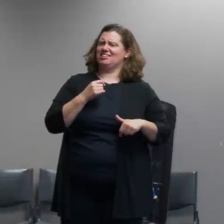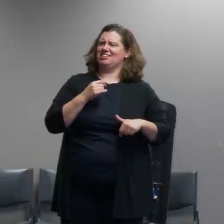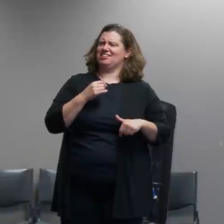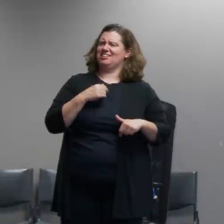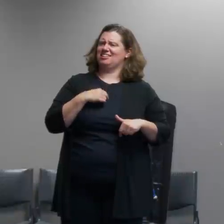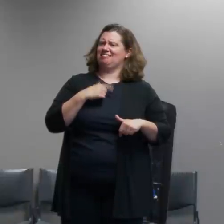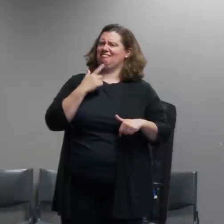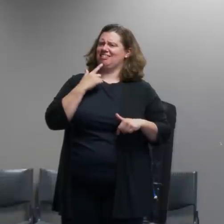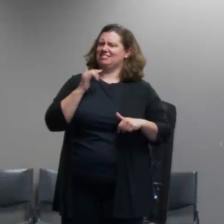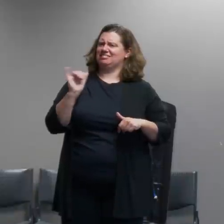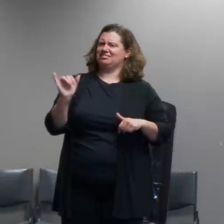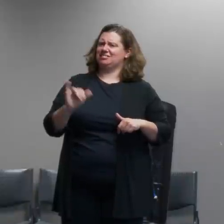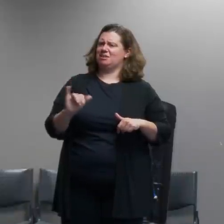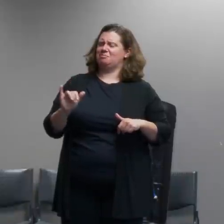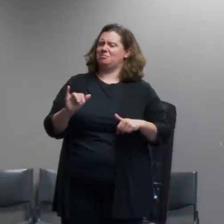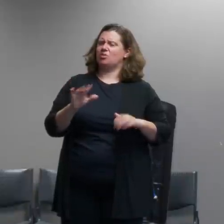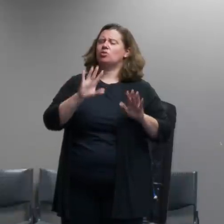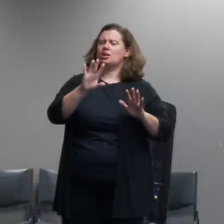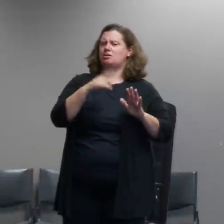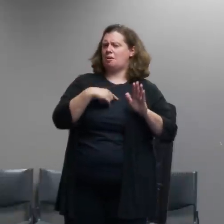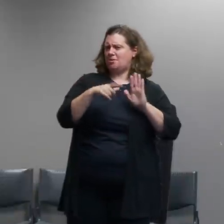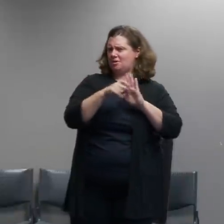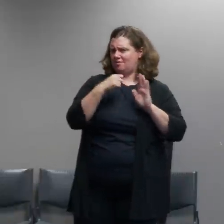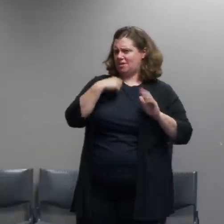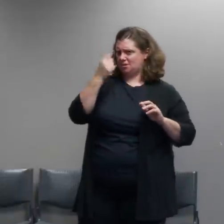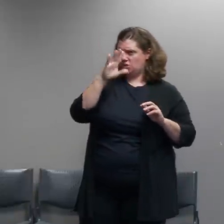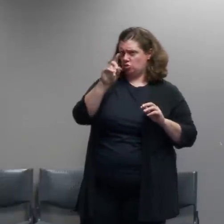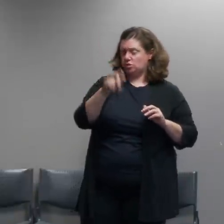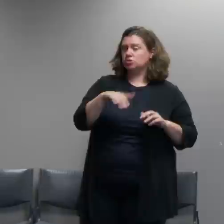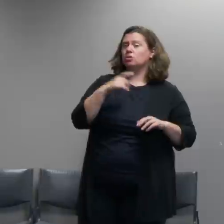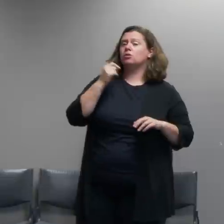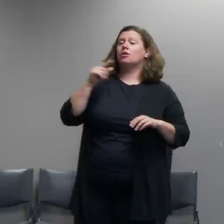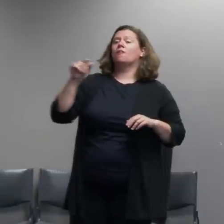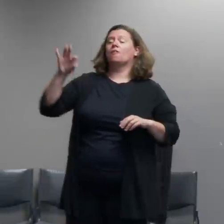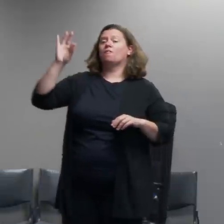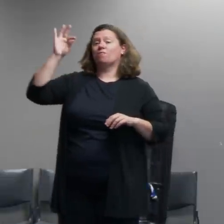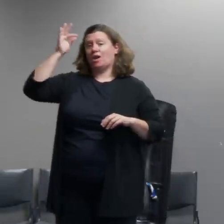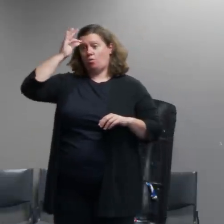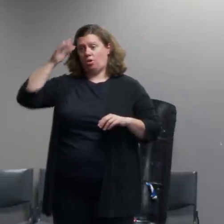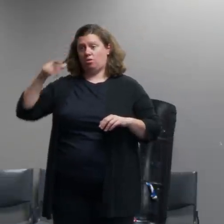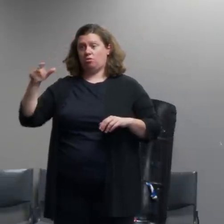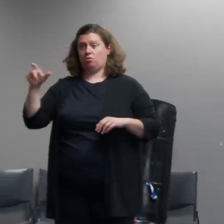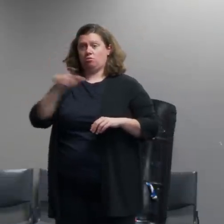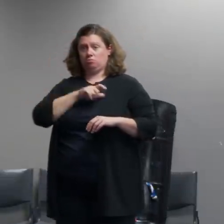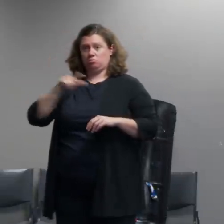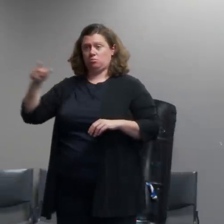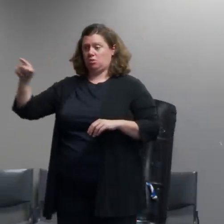question is whether the presence of federal officers under federal authority somehow invalidates the temporary restraining